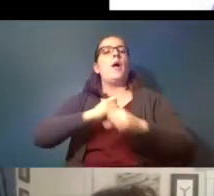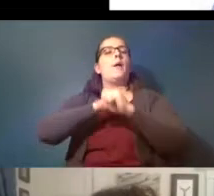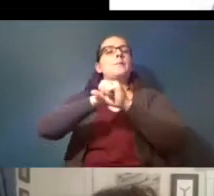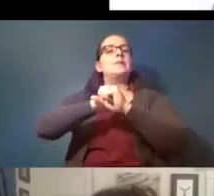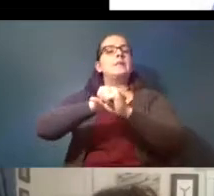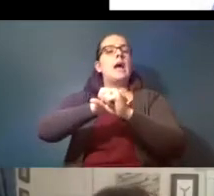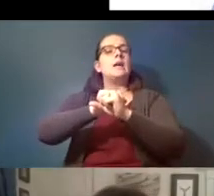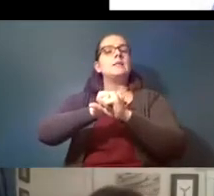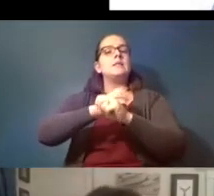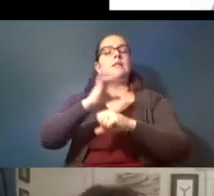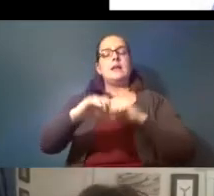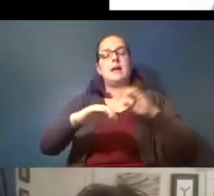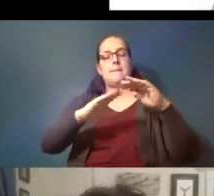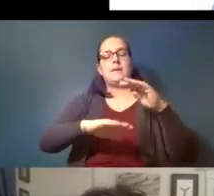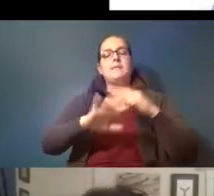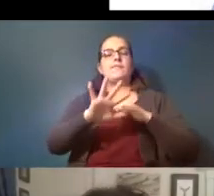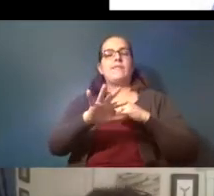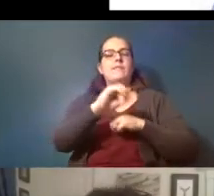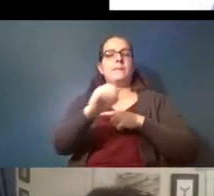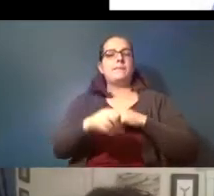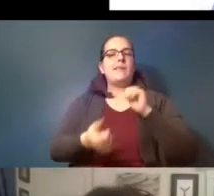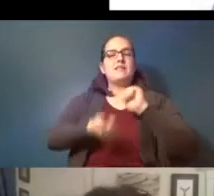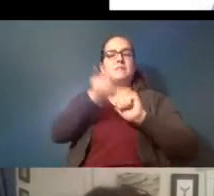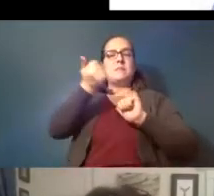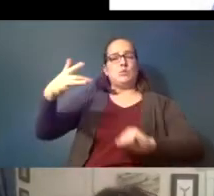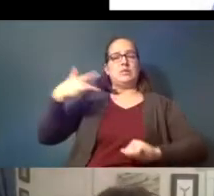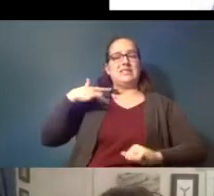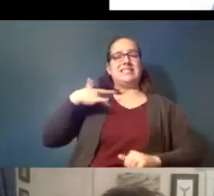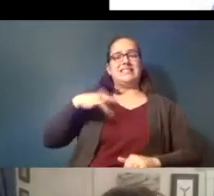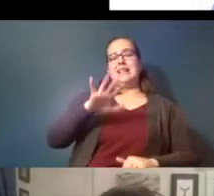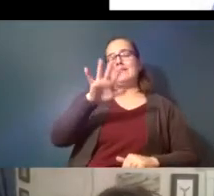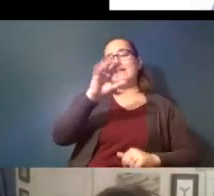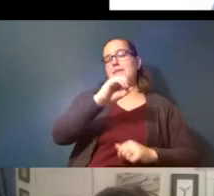the bottom five percent the most sensitive five percent of those species and so